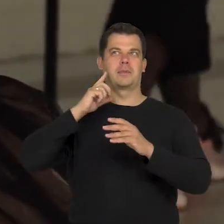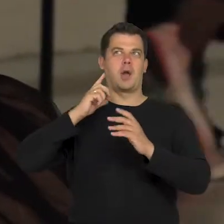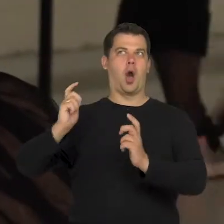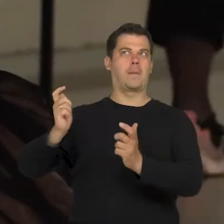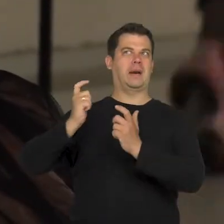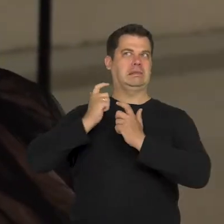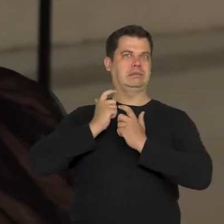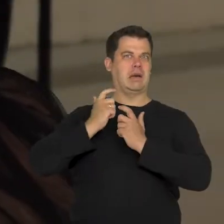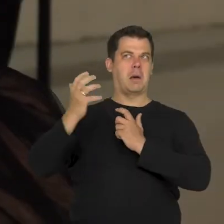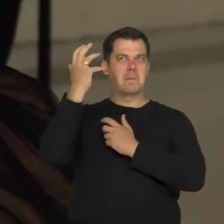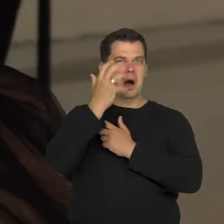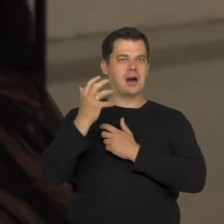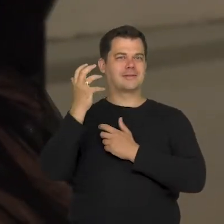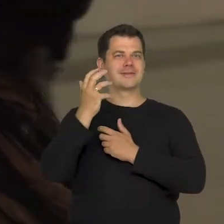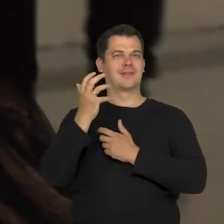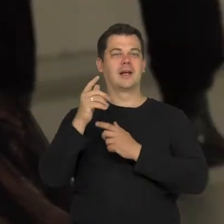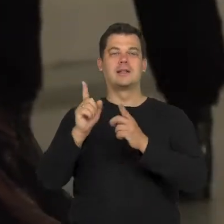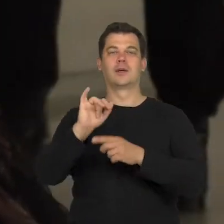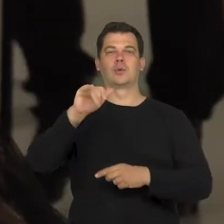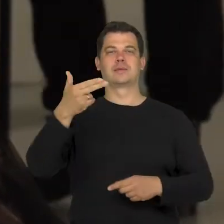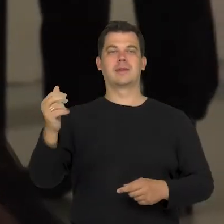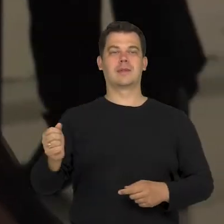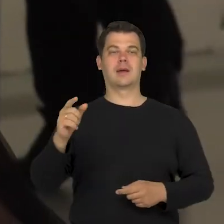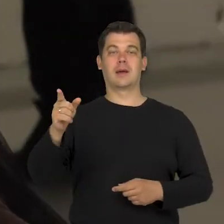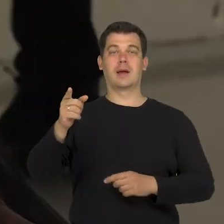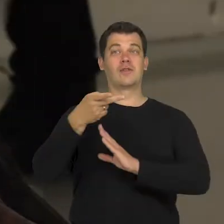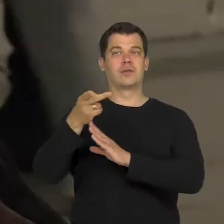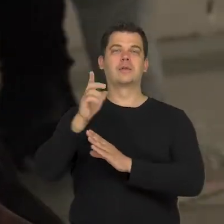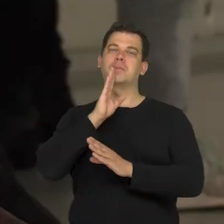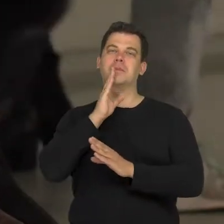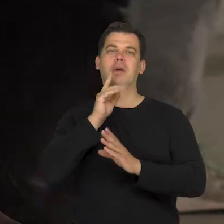I remember when Justyna said there will be an element of a dialogue.